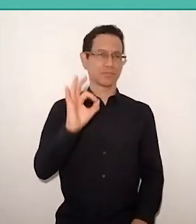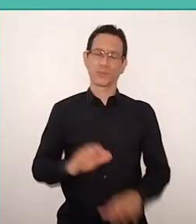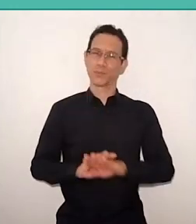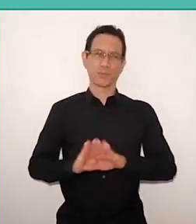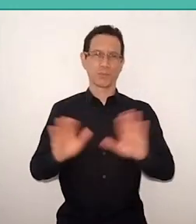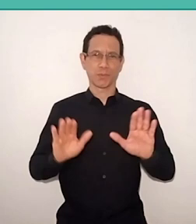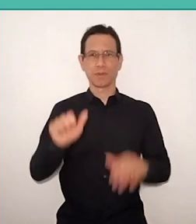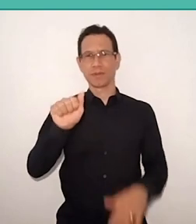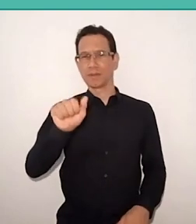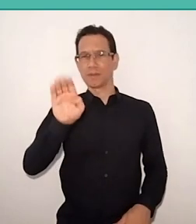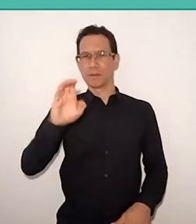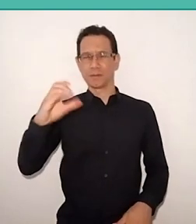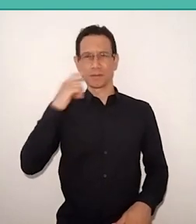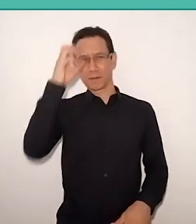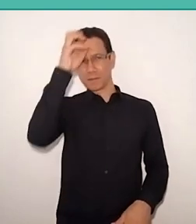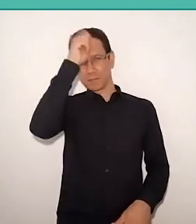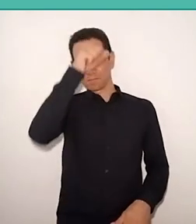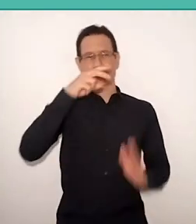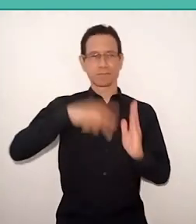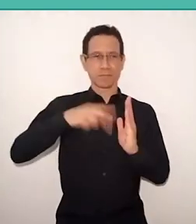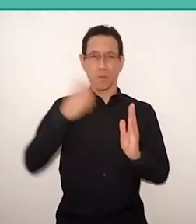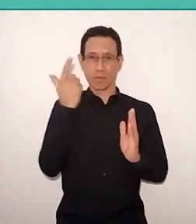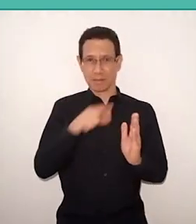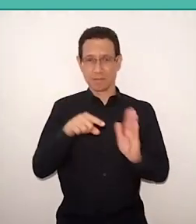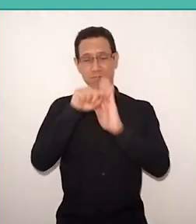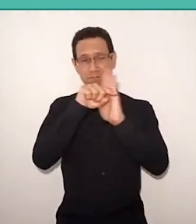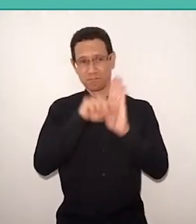and the research carried out during the pandemic,